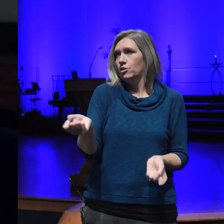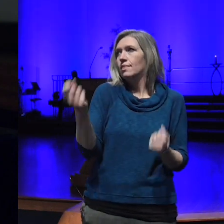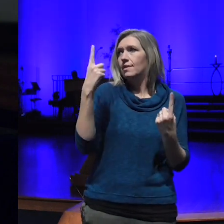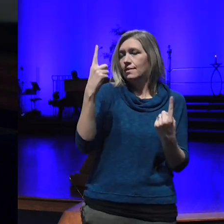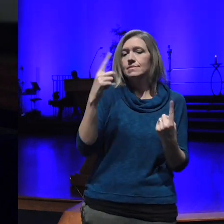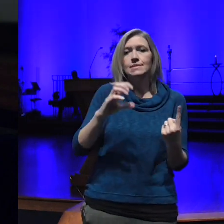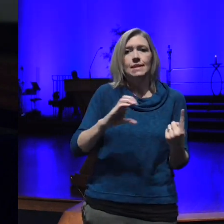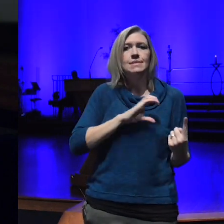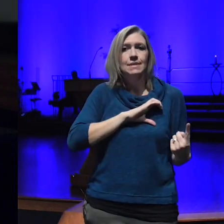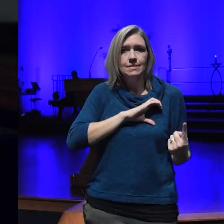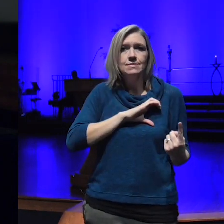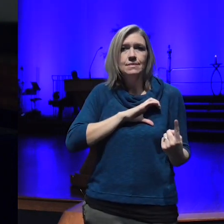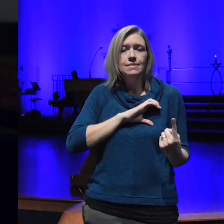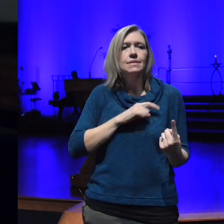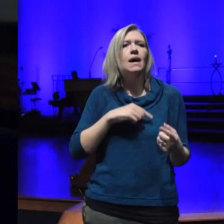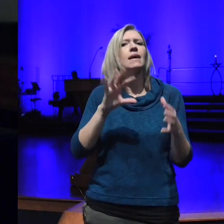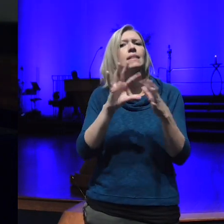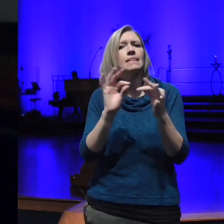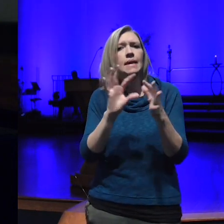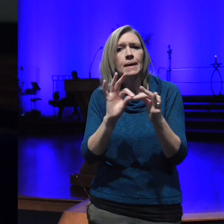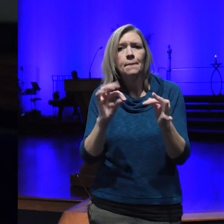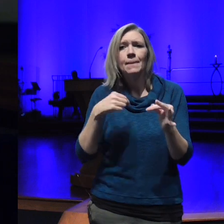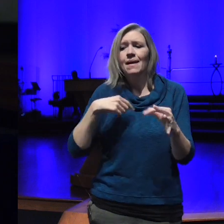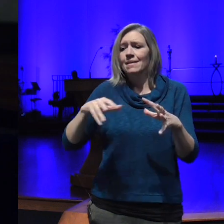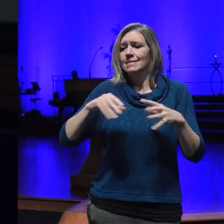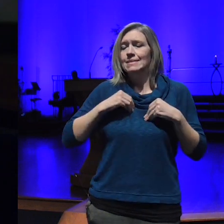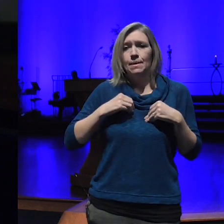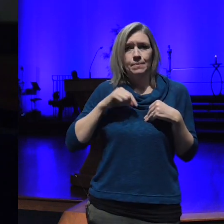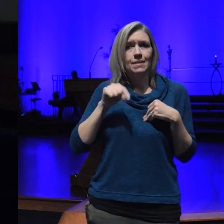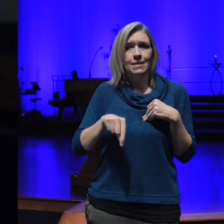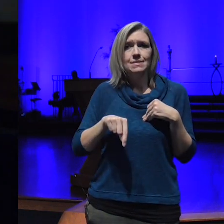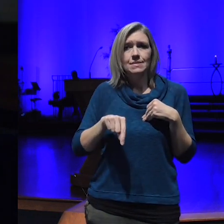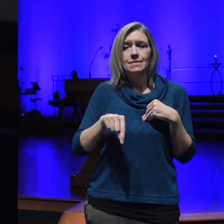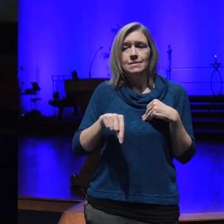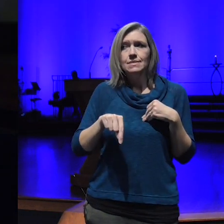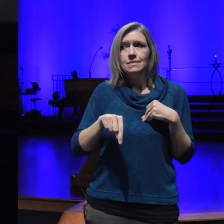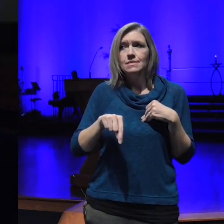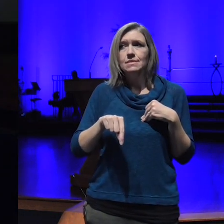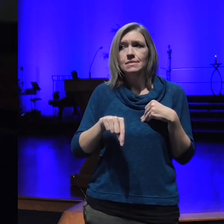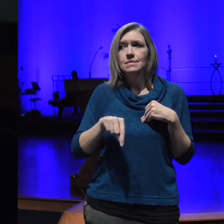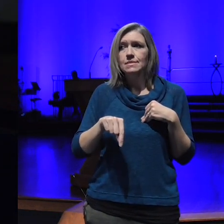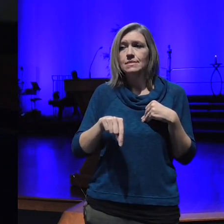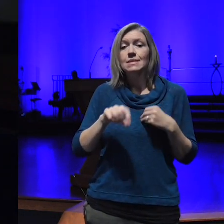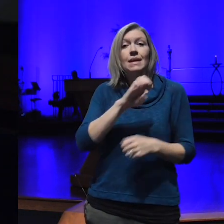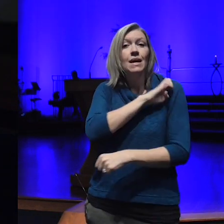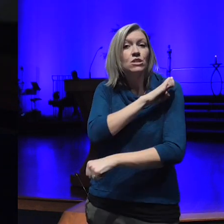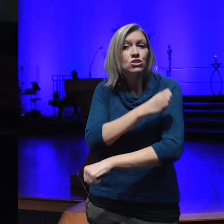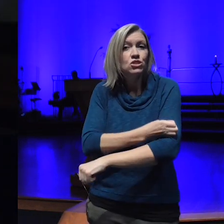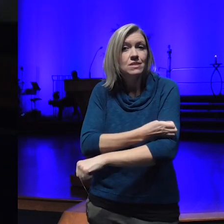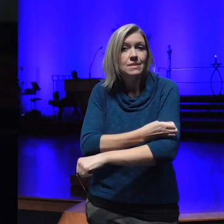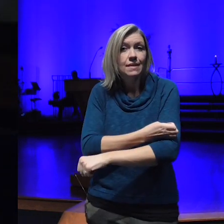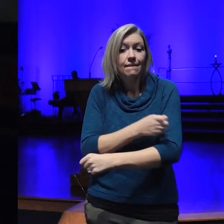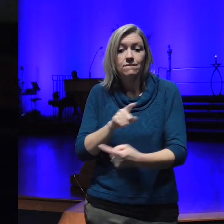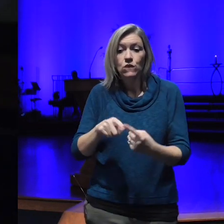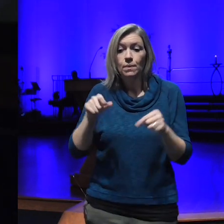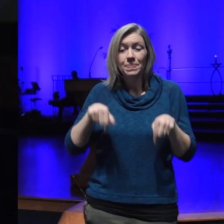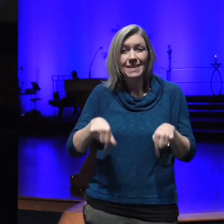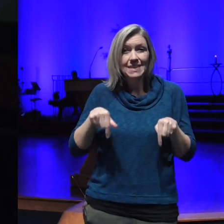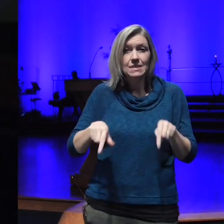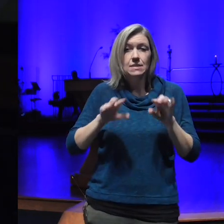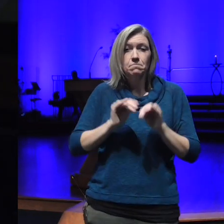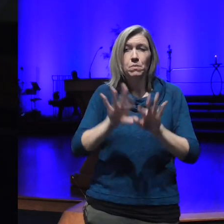I claim this I accept this and the energy from this moves out onto this planet and surrounds